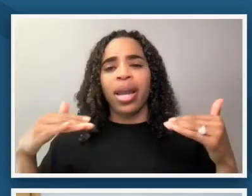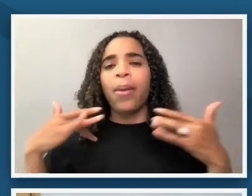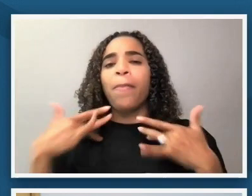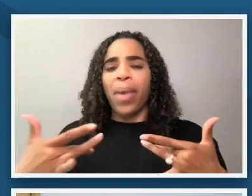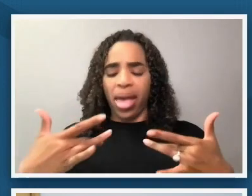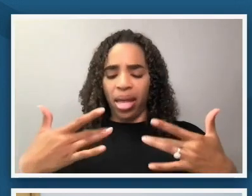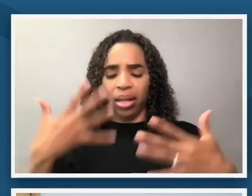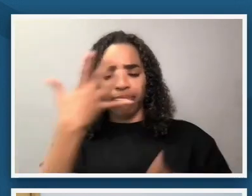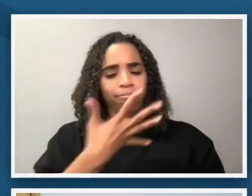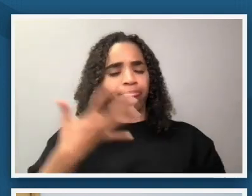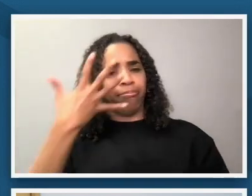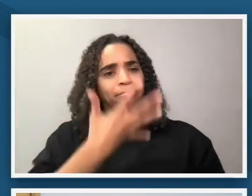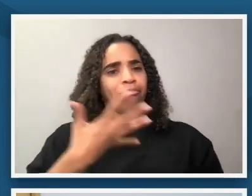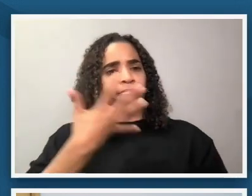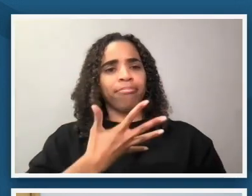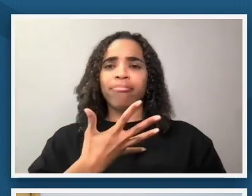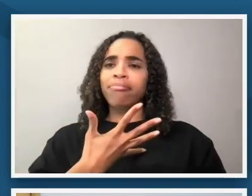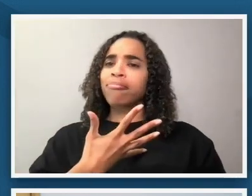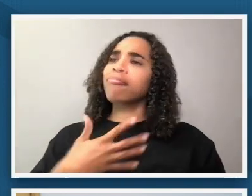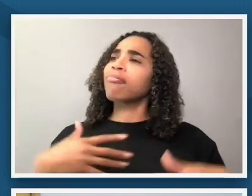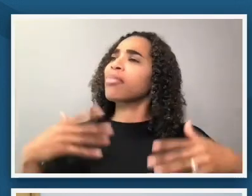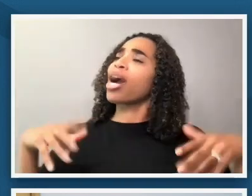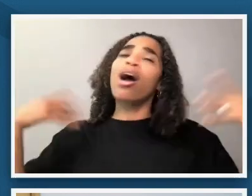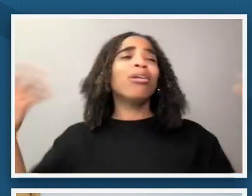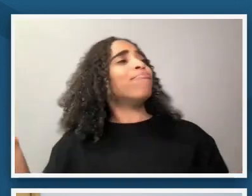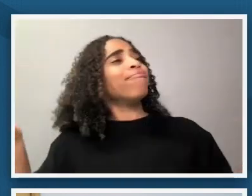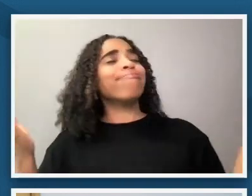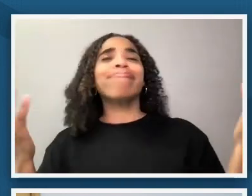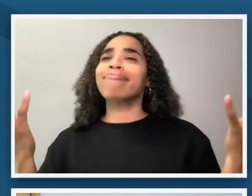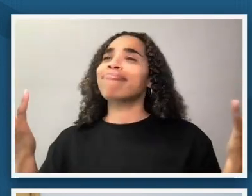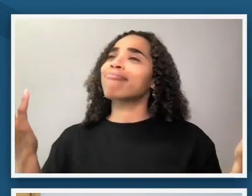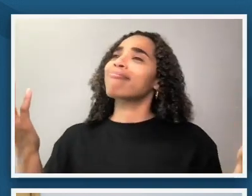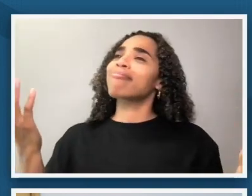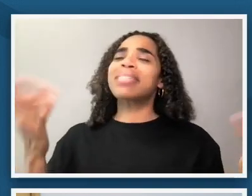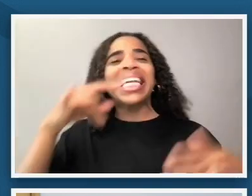selves like a carefree like that they're